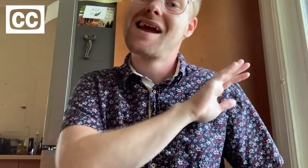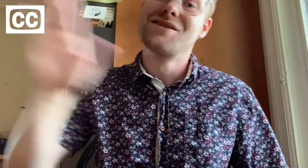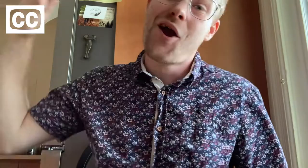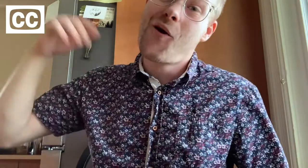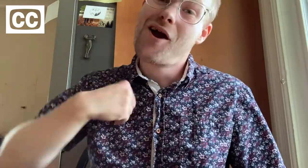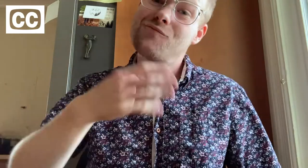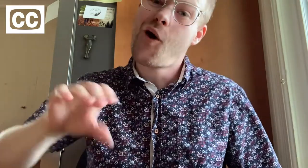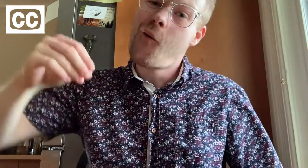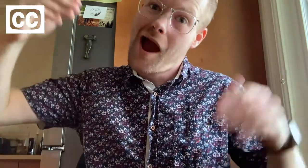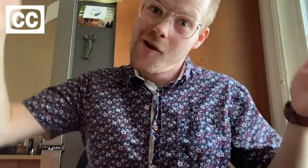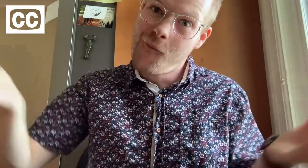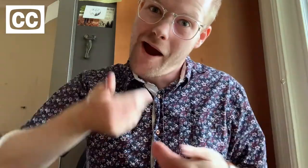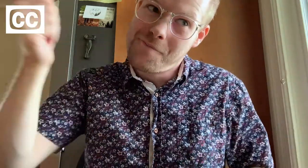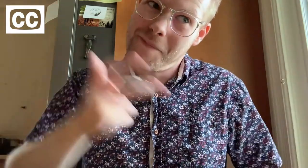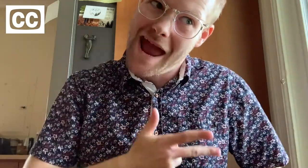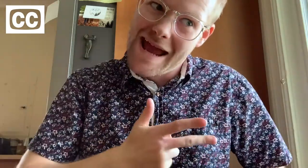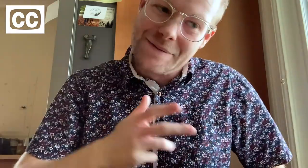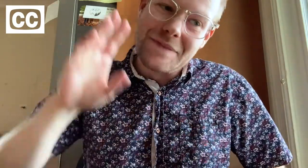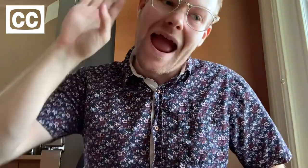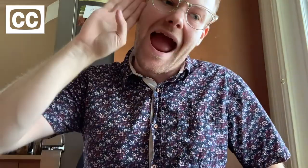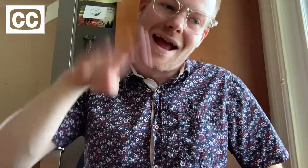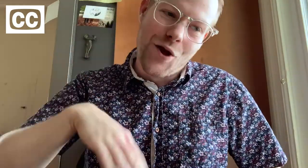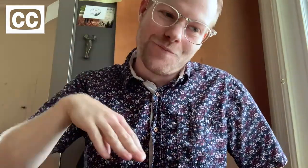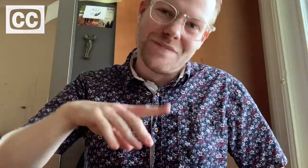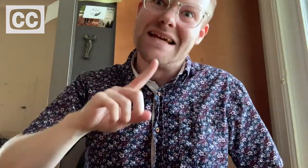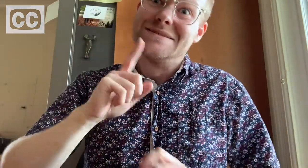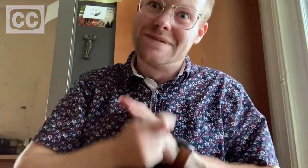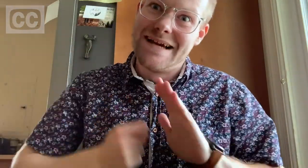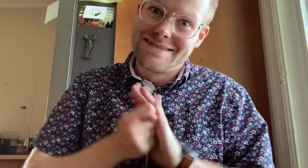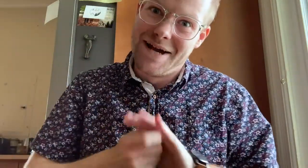Hello! I'm Rogan and welcome back. I know. It's been a time.